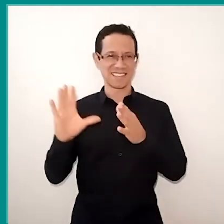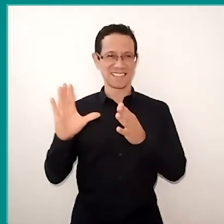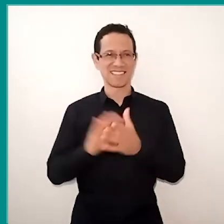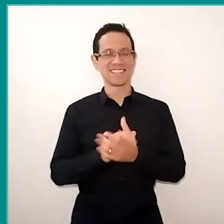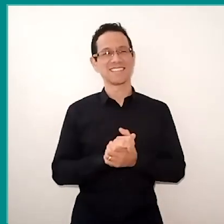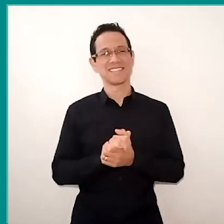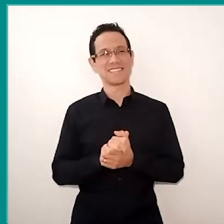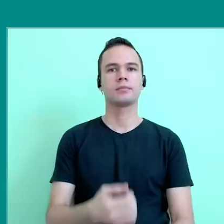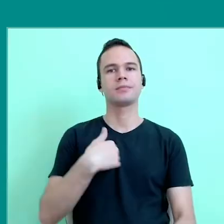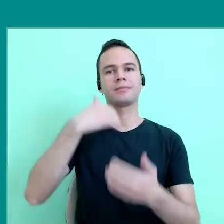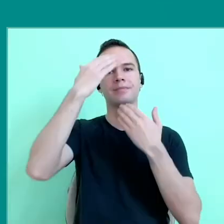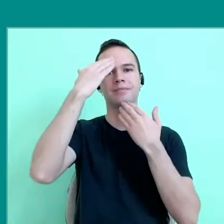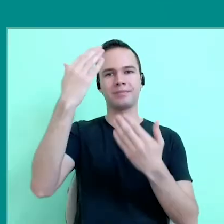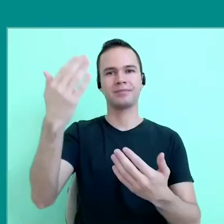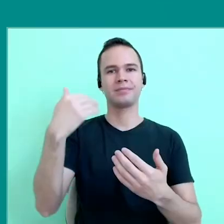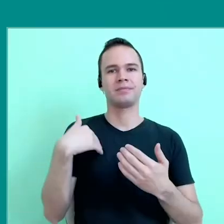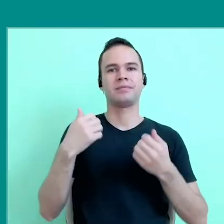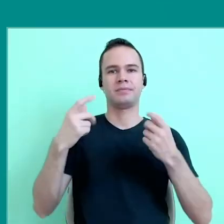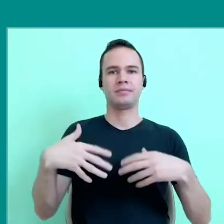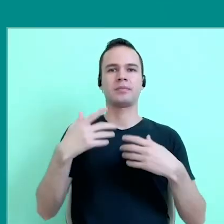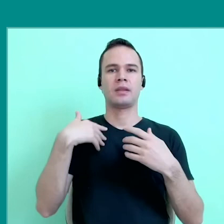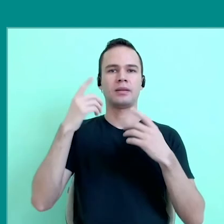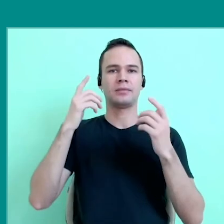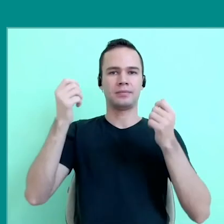Thanks, I will speak in spanish.